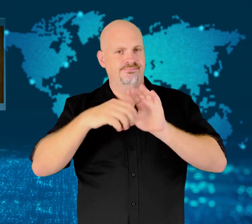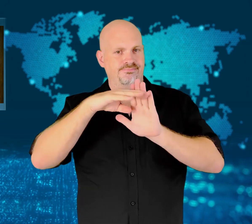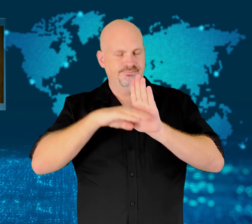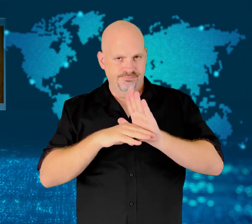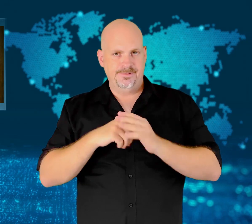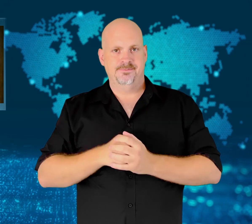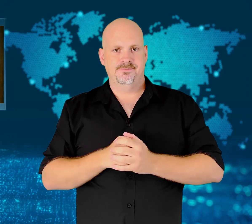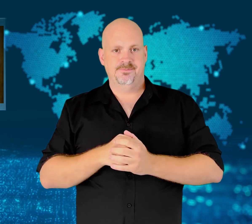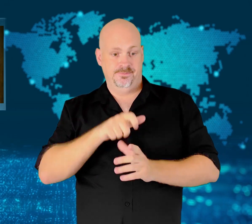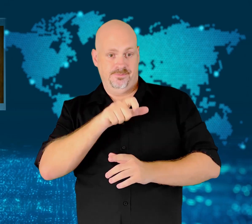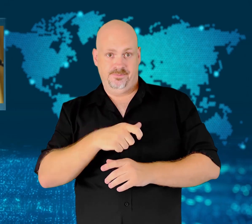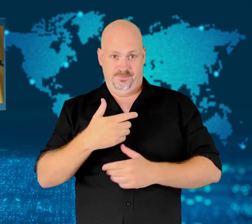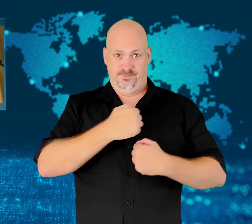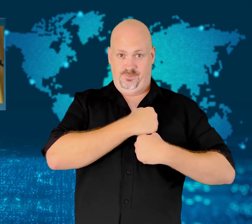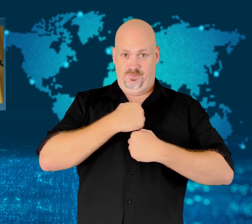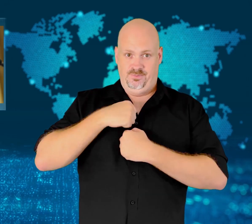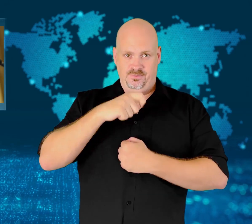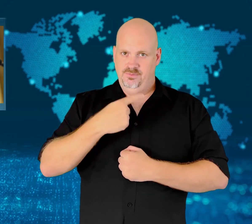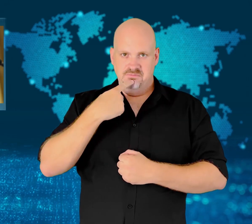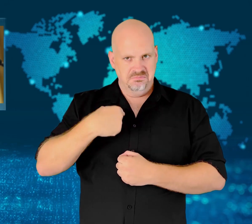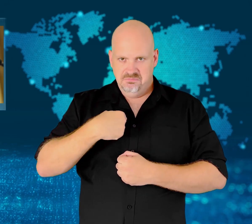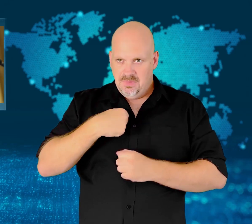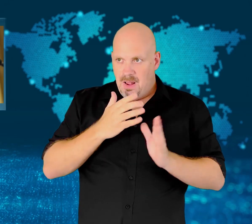and that he had committed fraud.